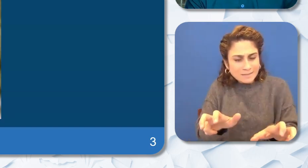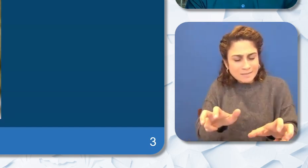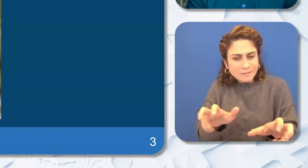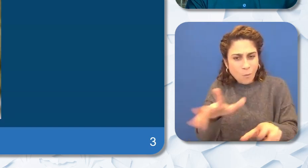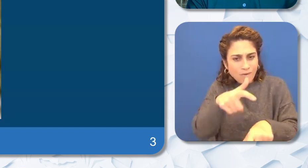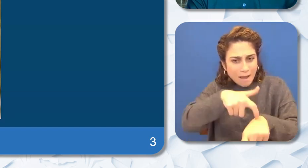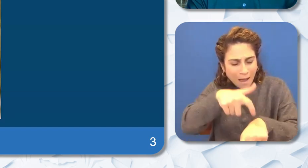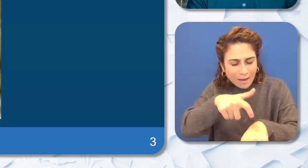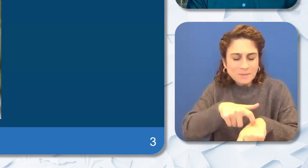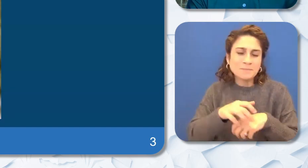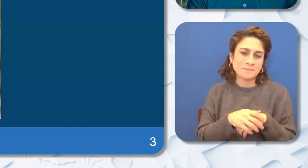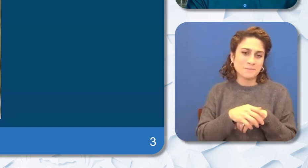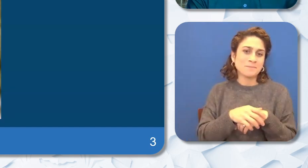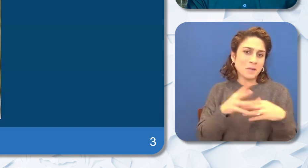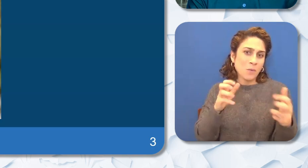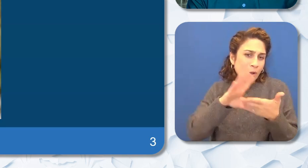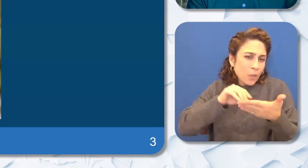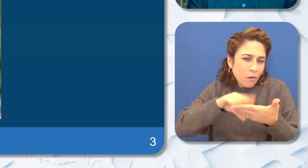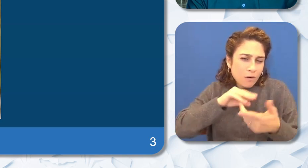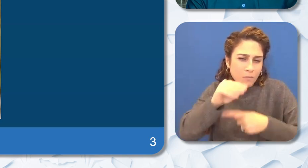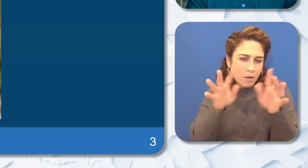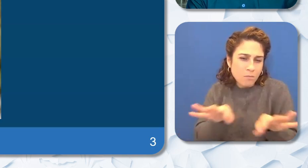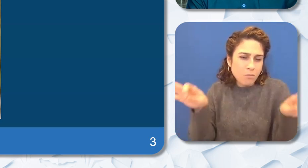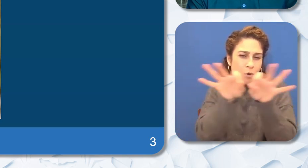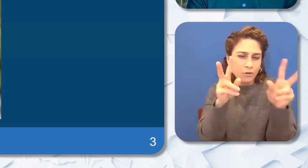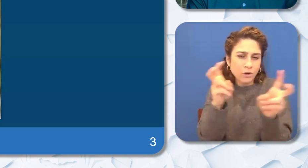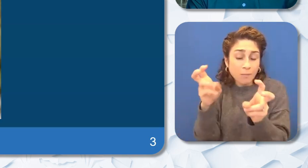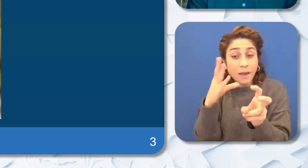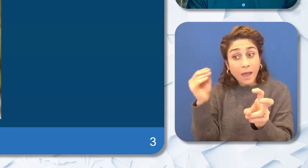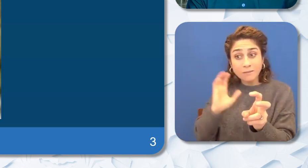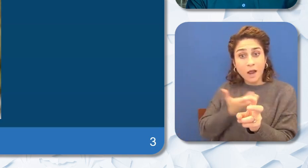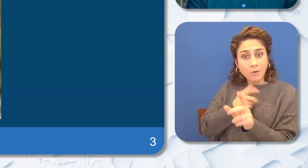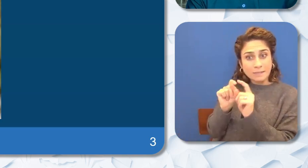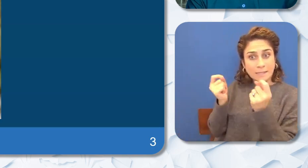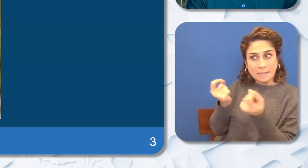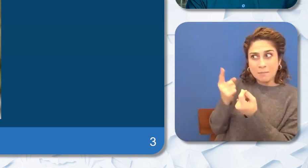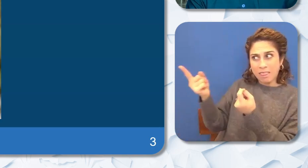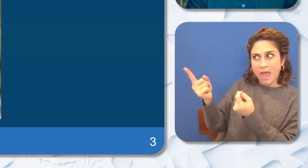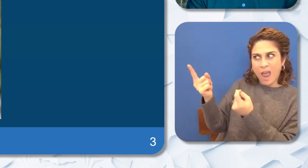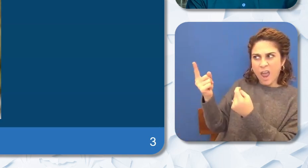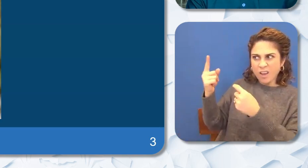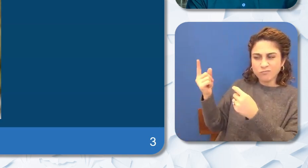topic and I know that our team who put together this webinar is always looking for feedback in